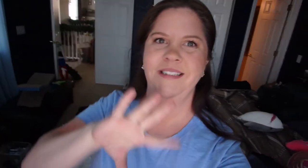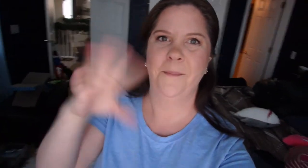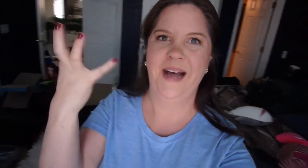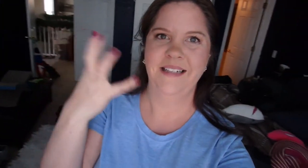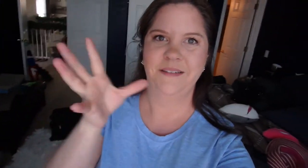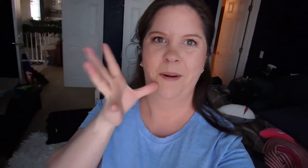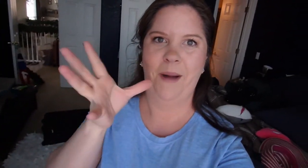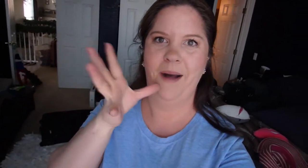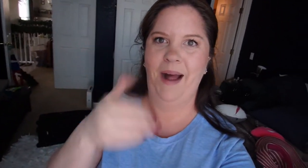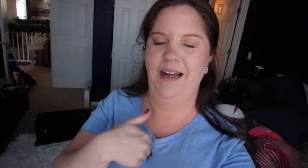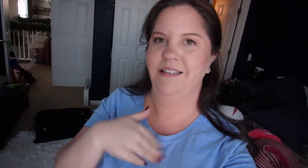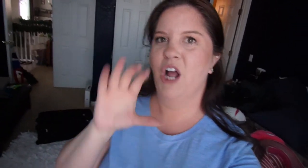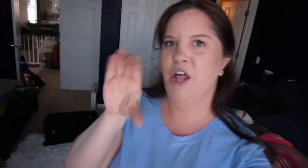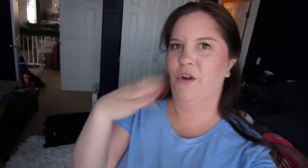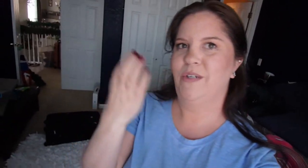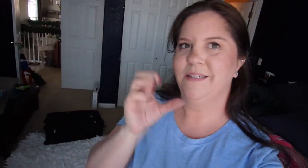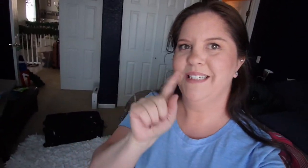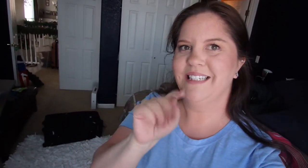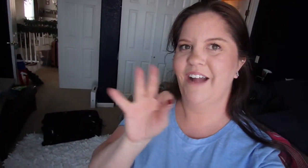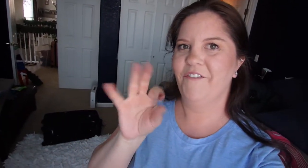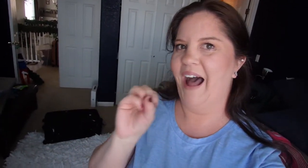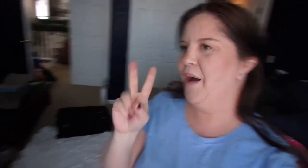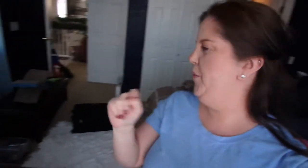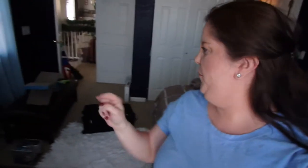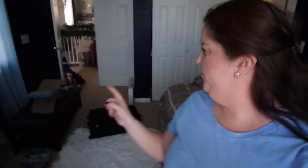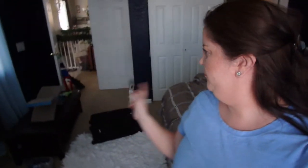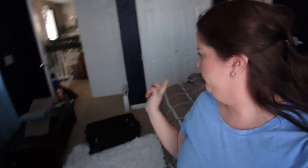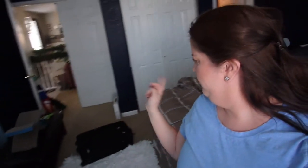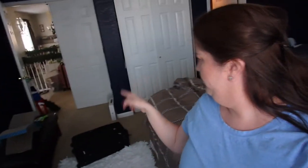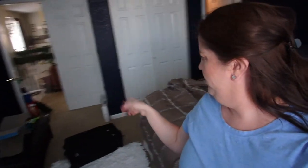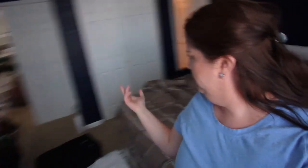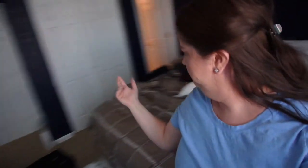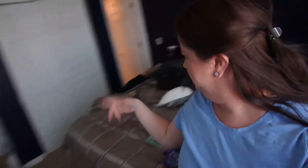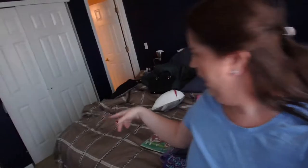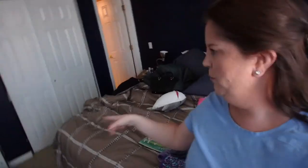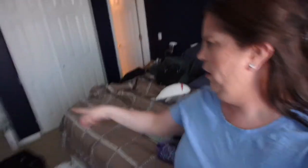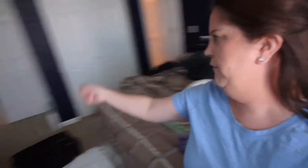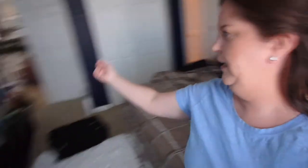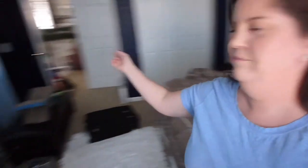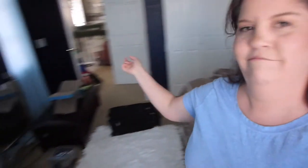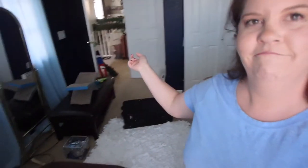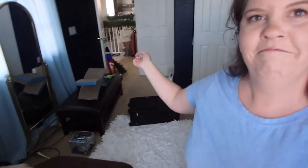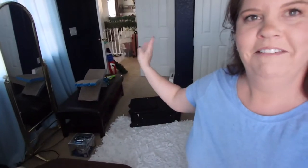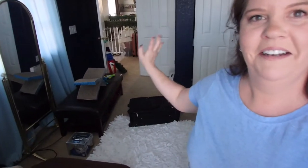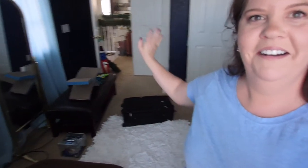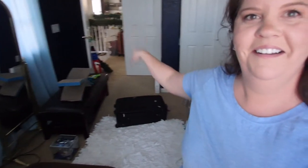My mom has the Christmas stuff out Over there